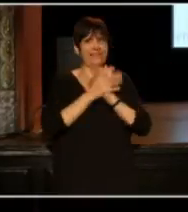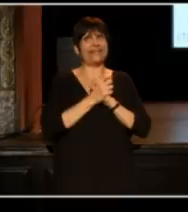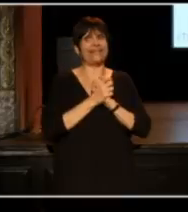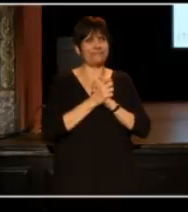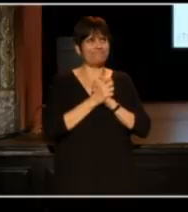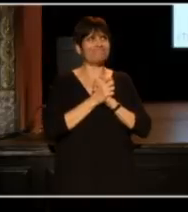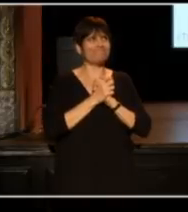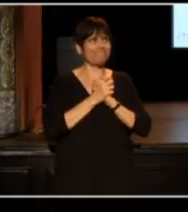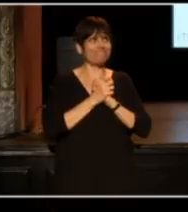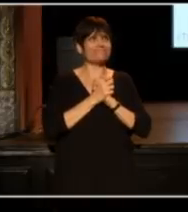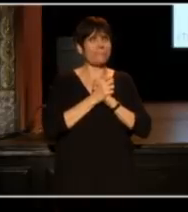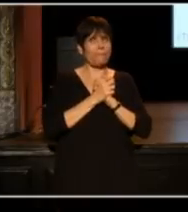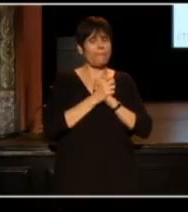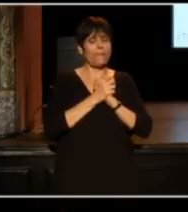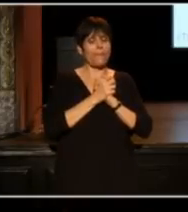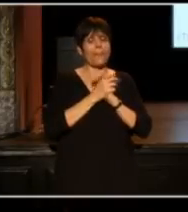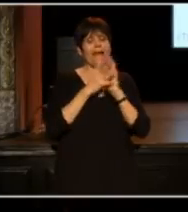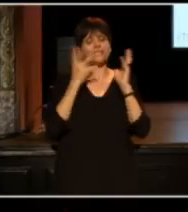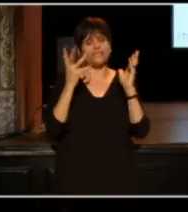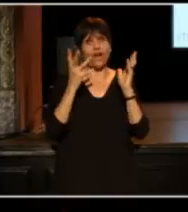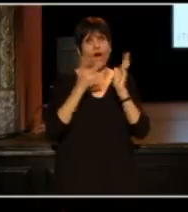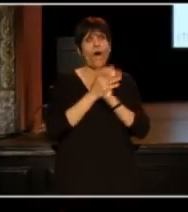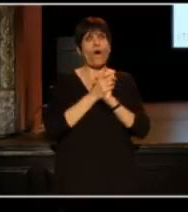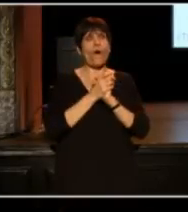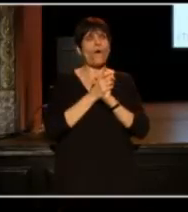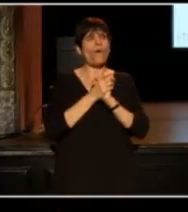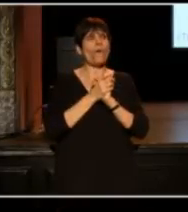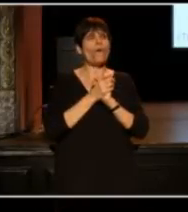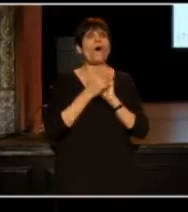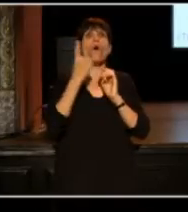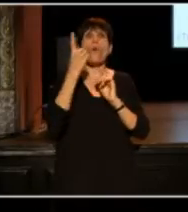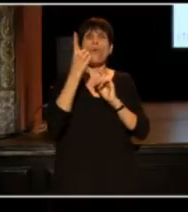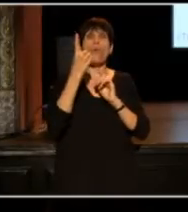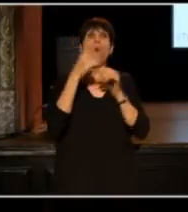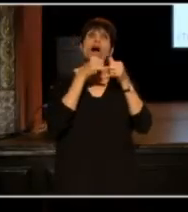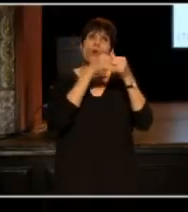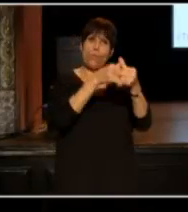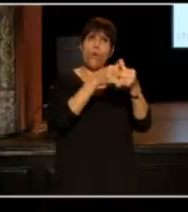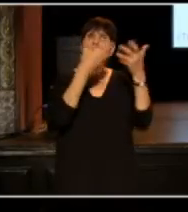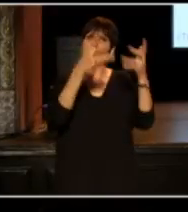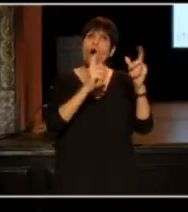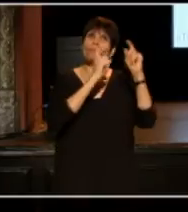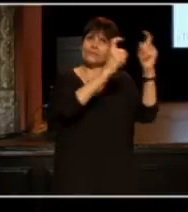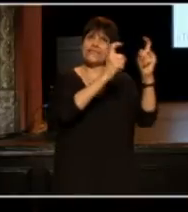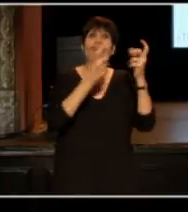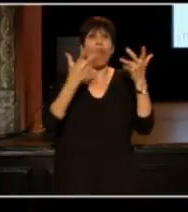And so we've had one award presented already tonight